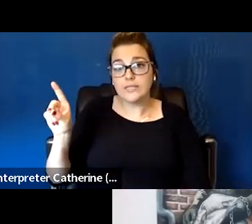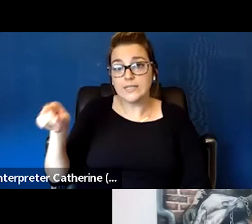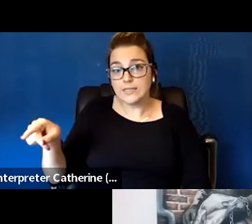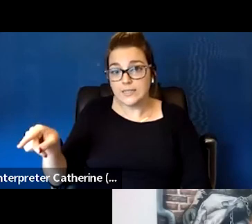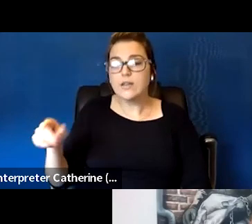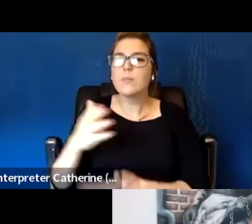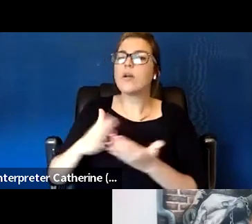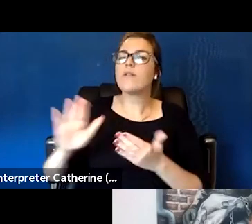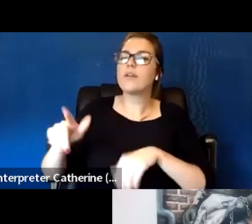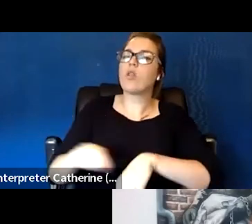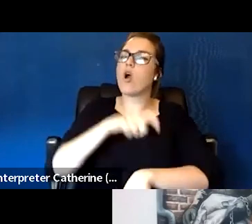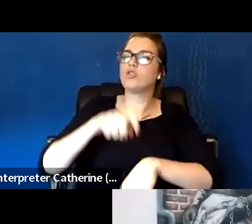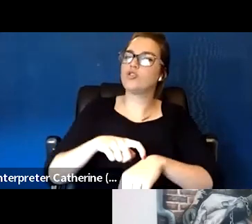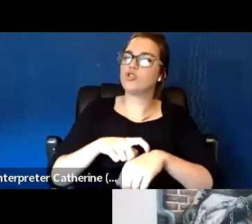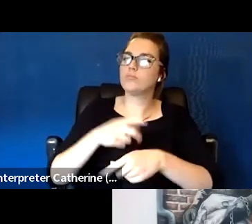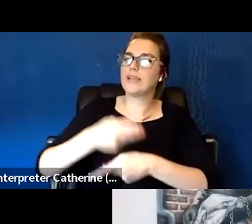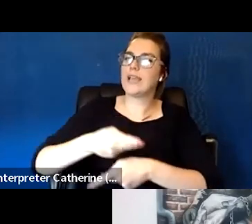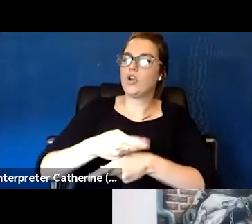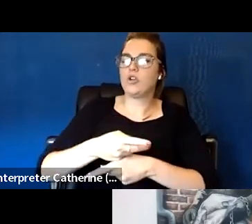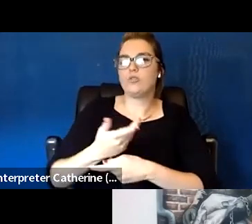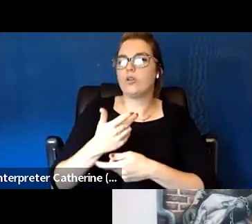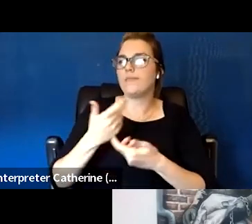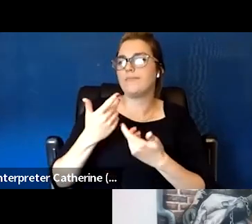is a relationship with some sort of recovery process